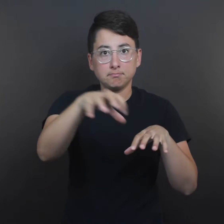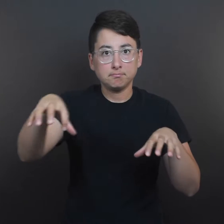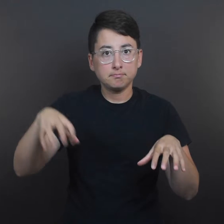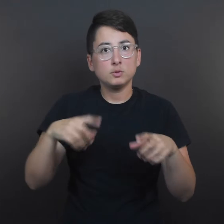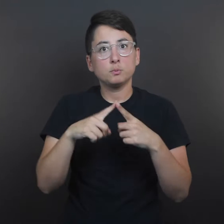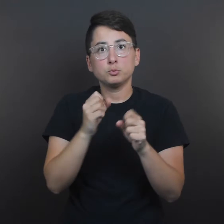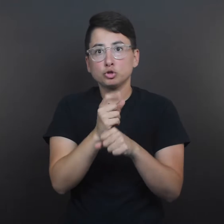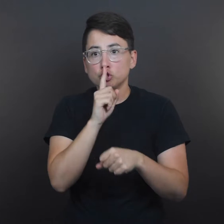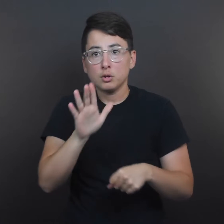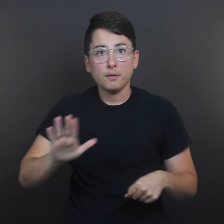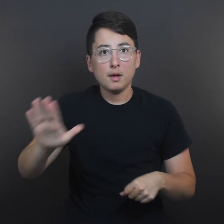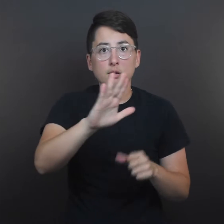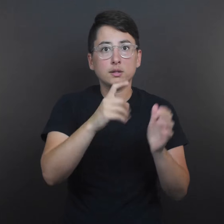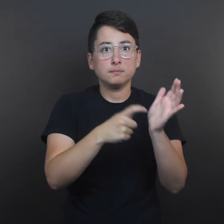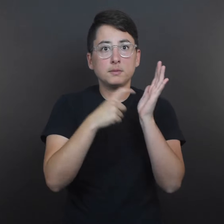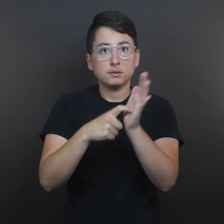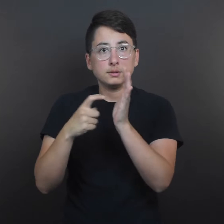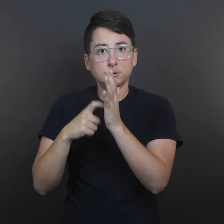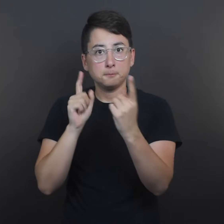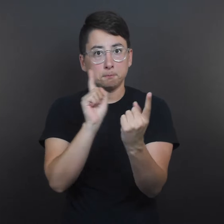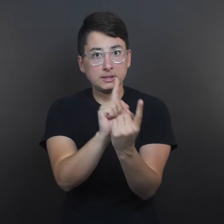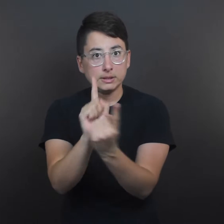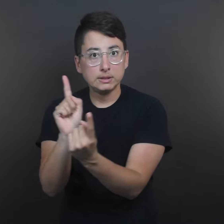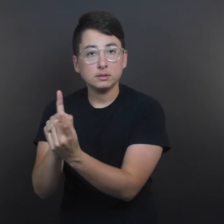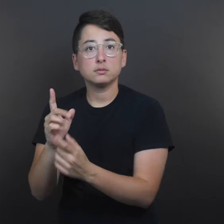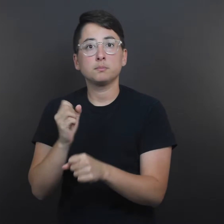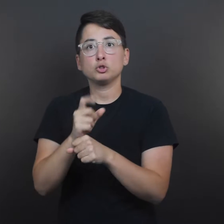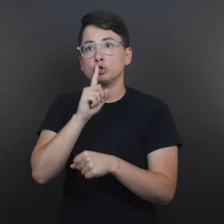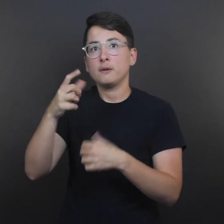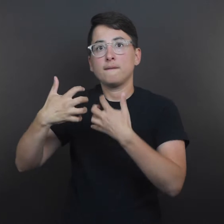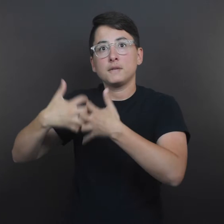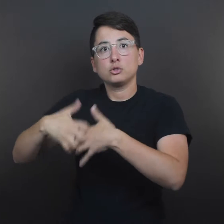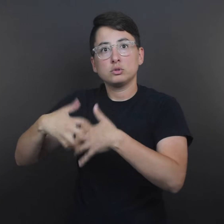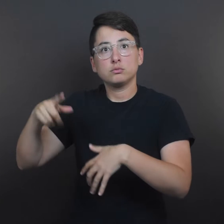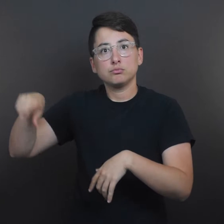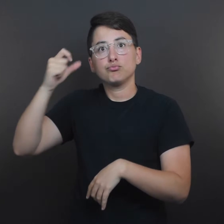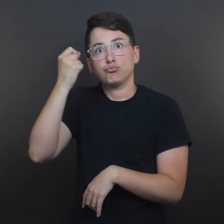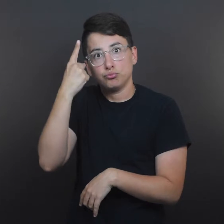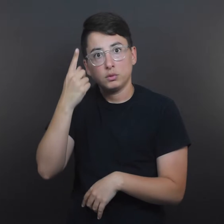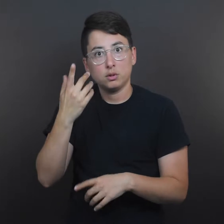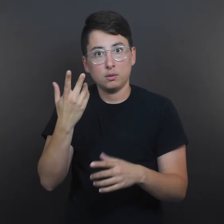to assist the jurisdictions with their needs and to help manufacturers understand the demand,